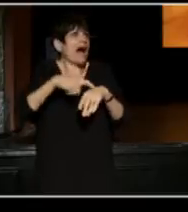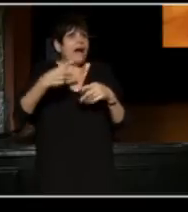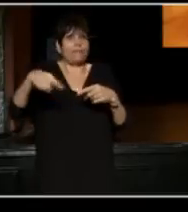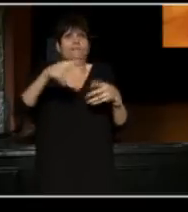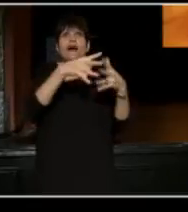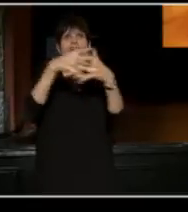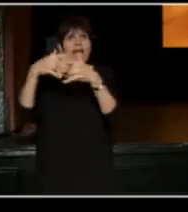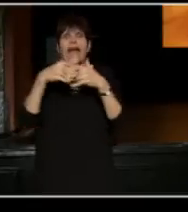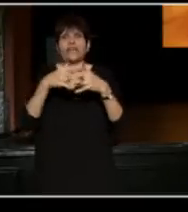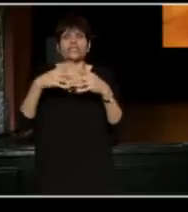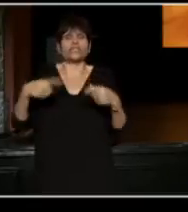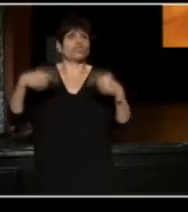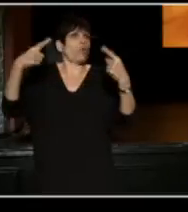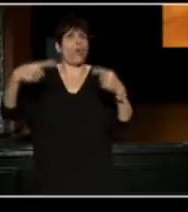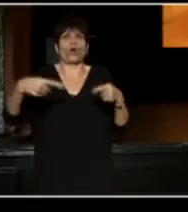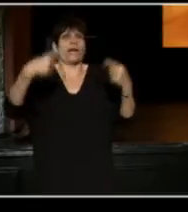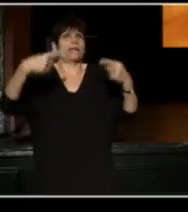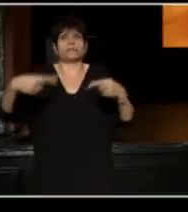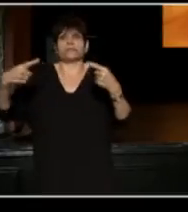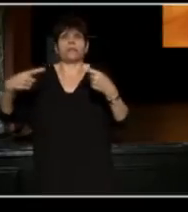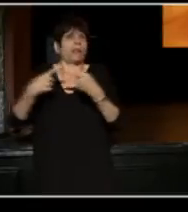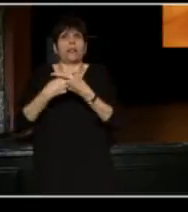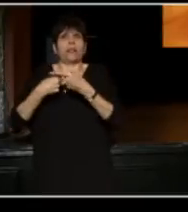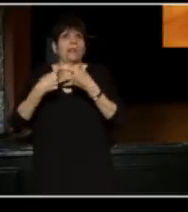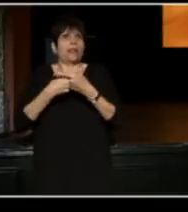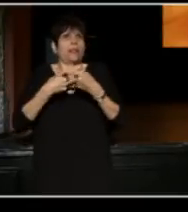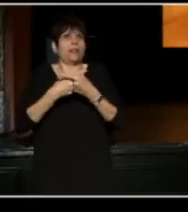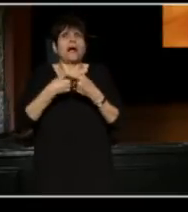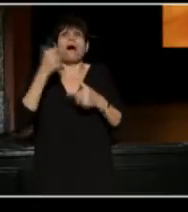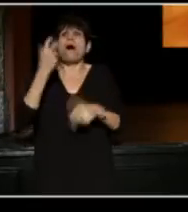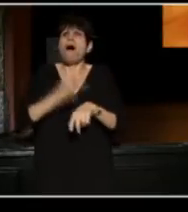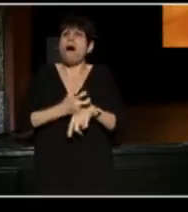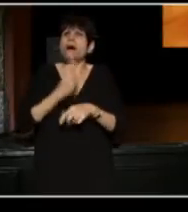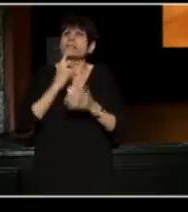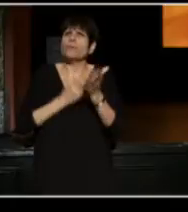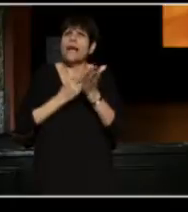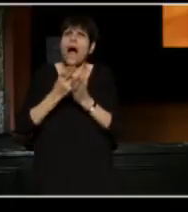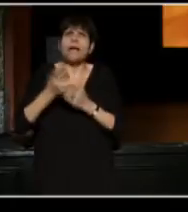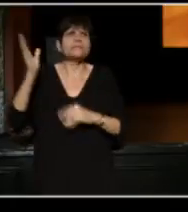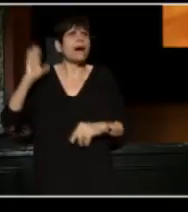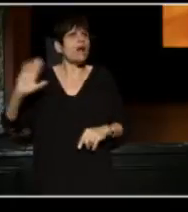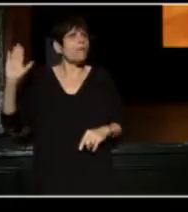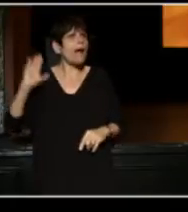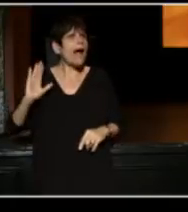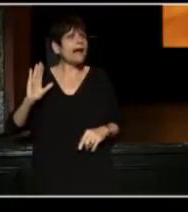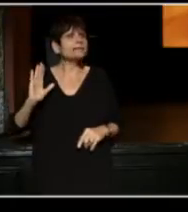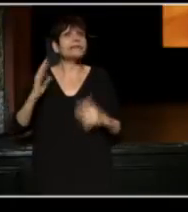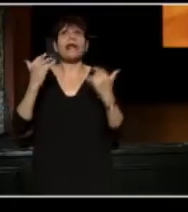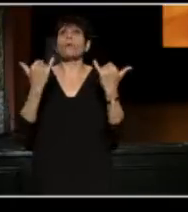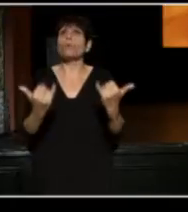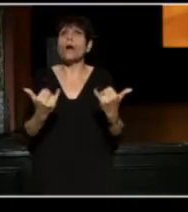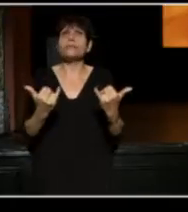when it is so hard for us to be honest about our past, and our present,